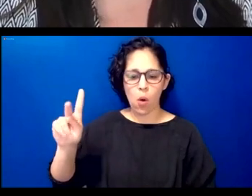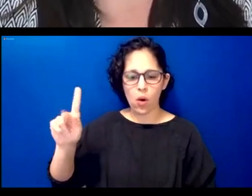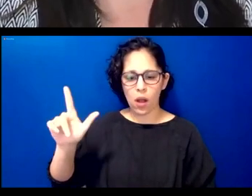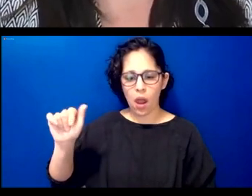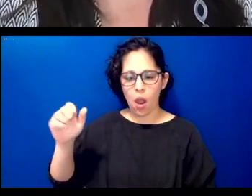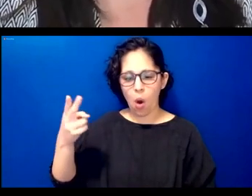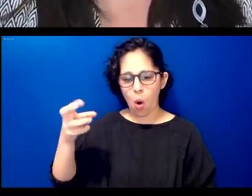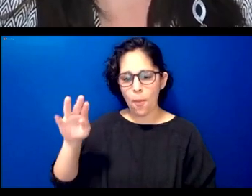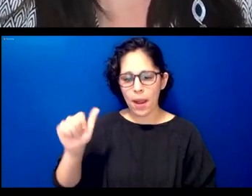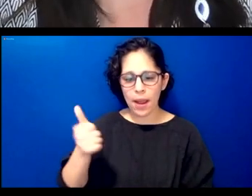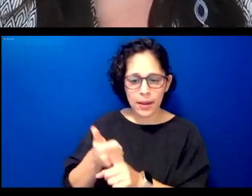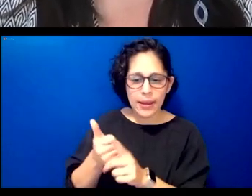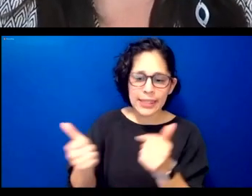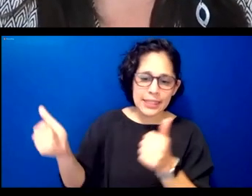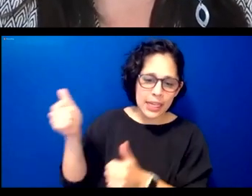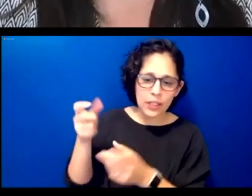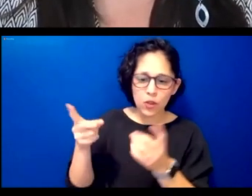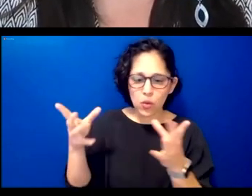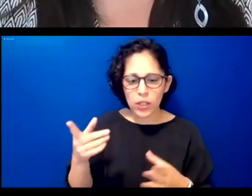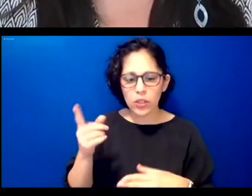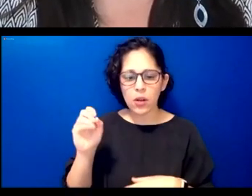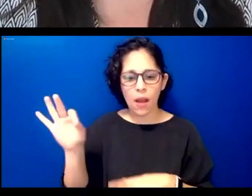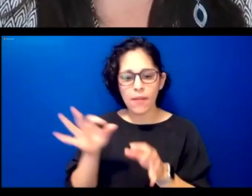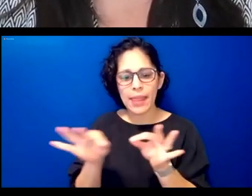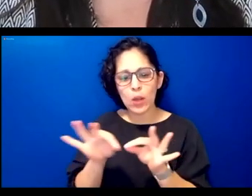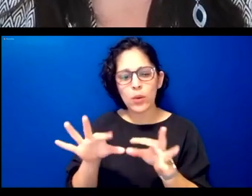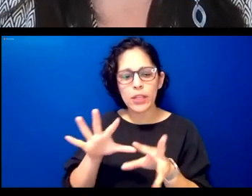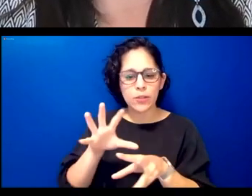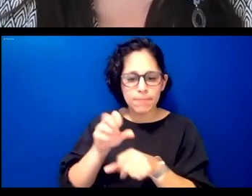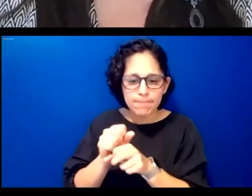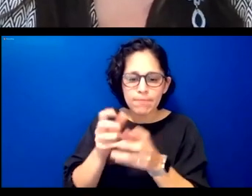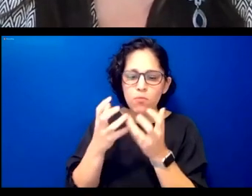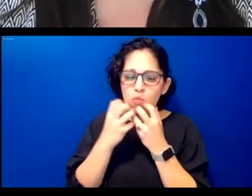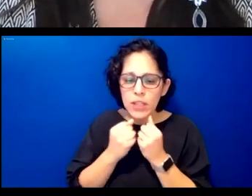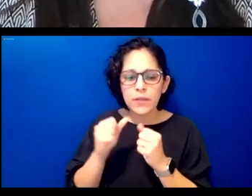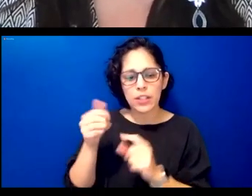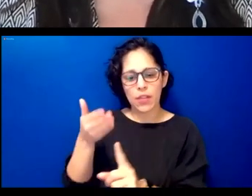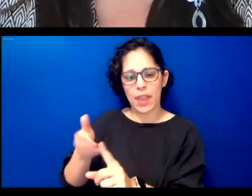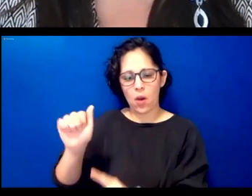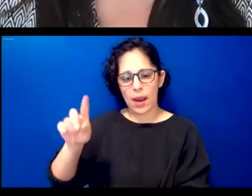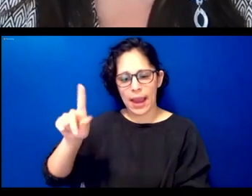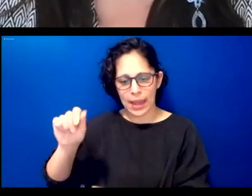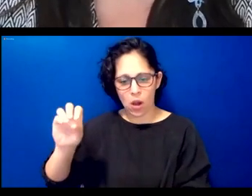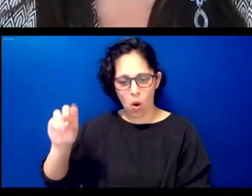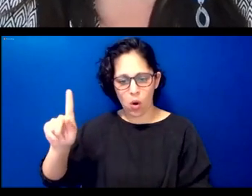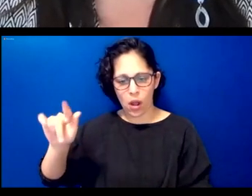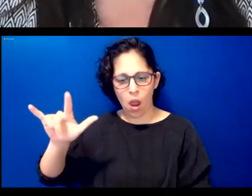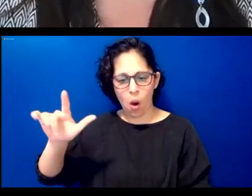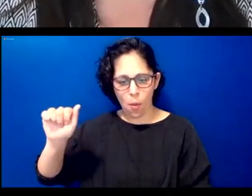in ada oklahoma on the chickasaw nation reservation juliette morgan is a linguist for the chickasaw